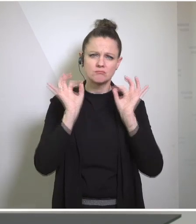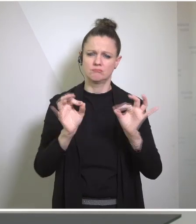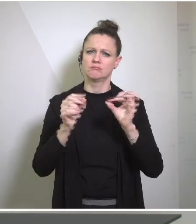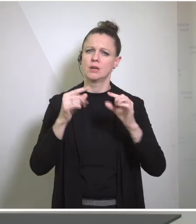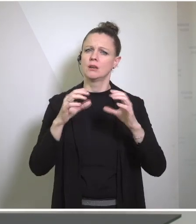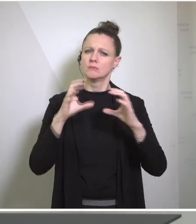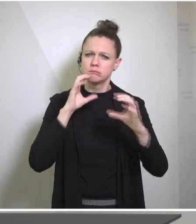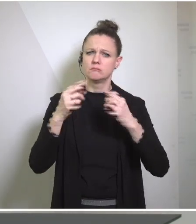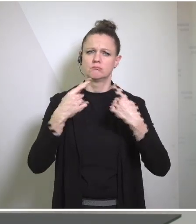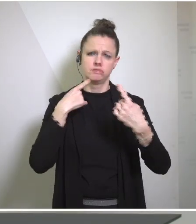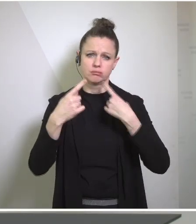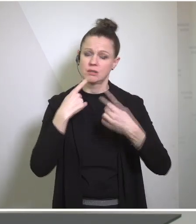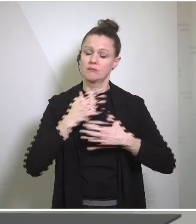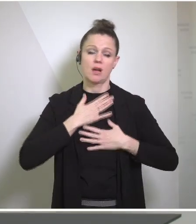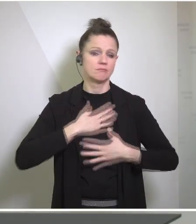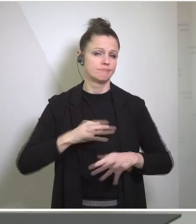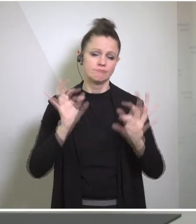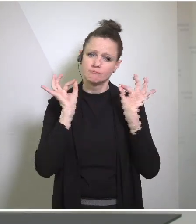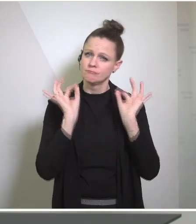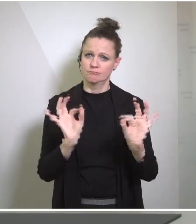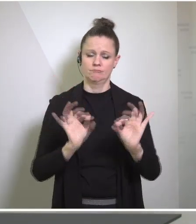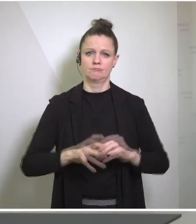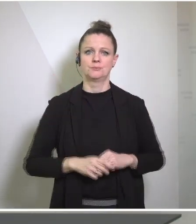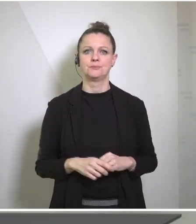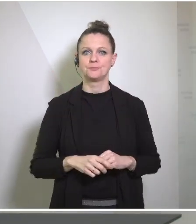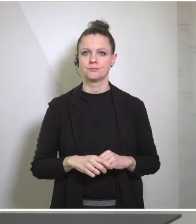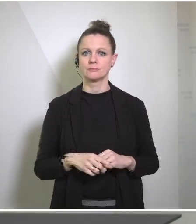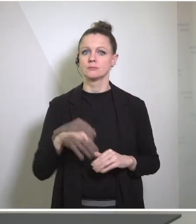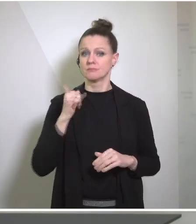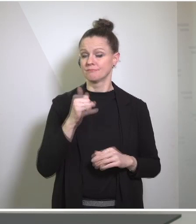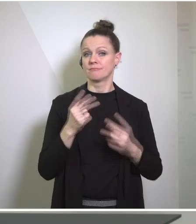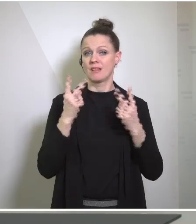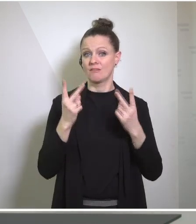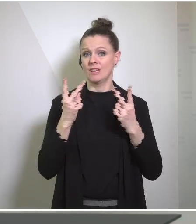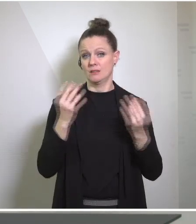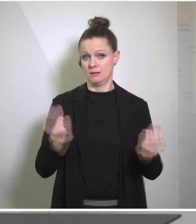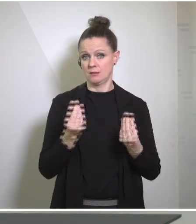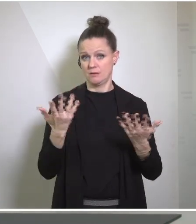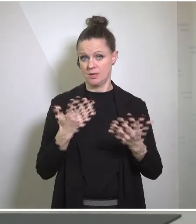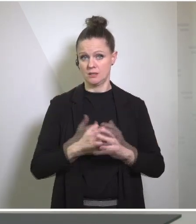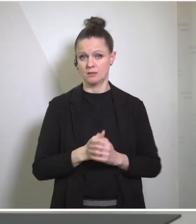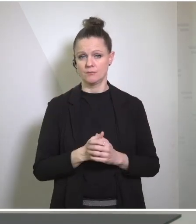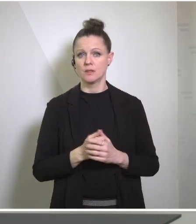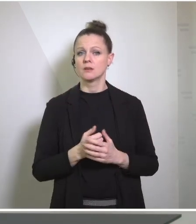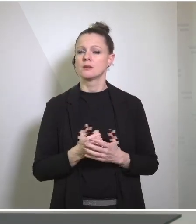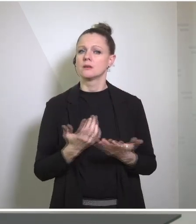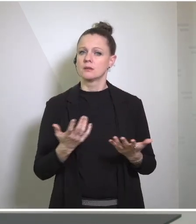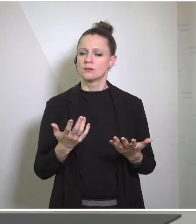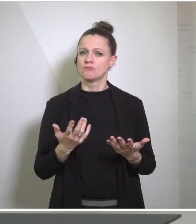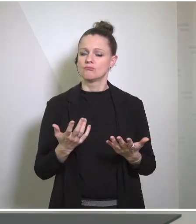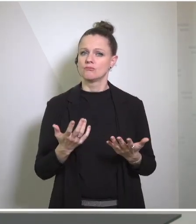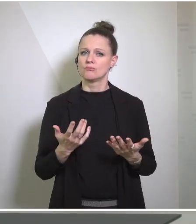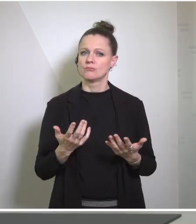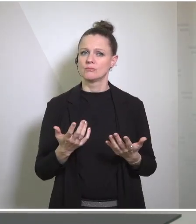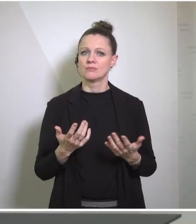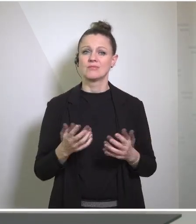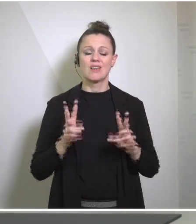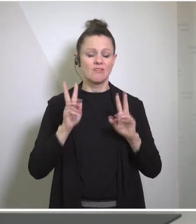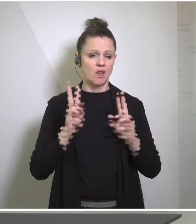greatly appreciate it and value it and yes, the fundamental fact is that we have deep appreciation